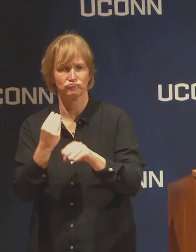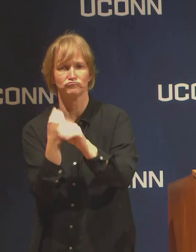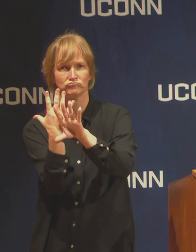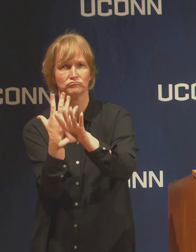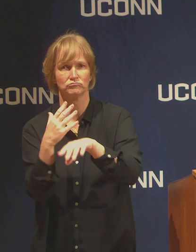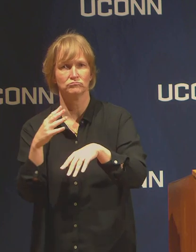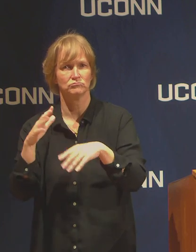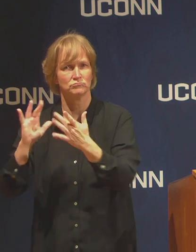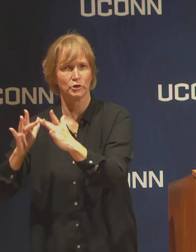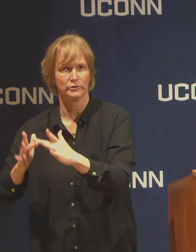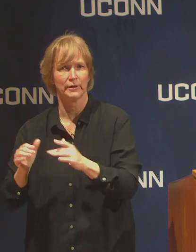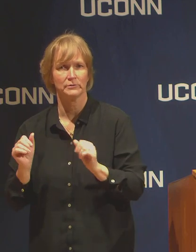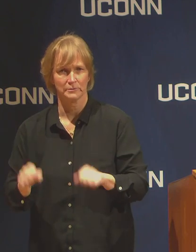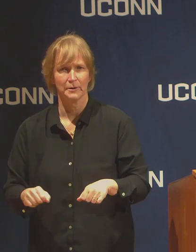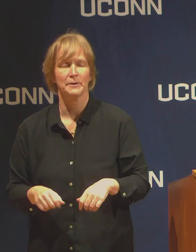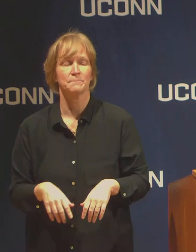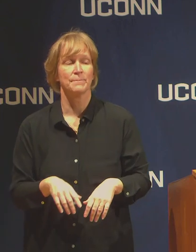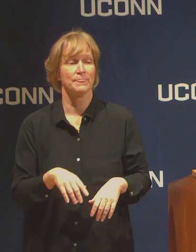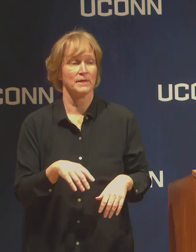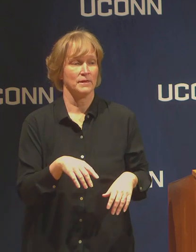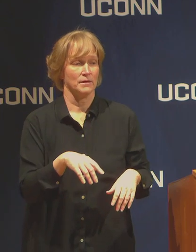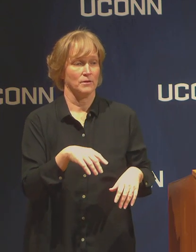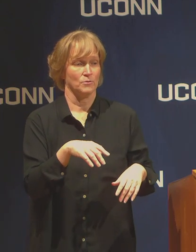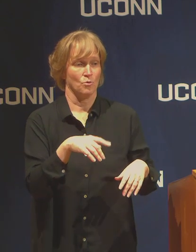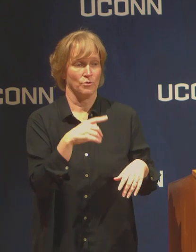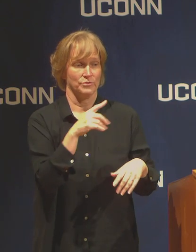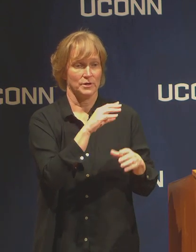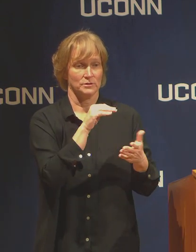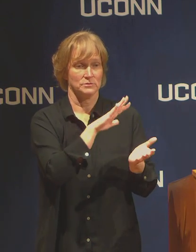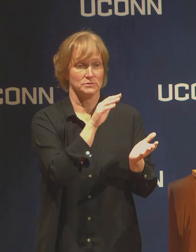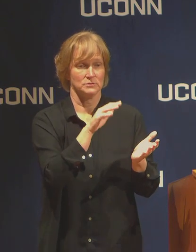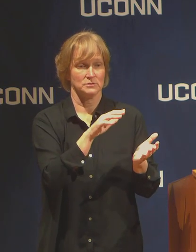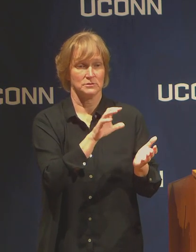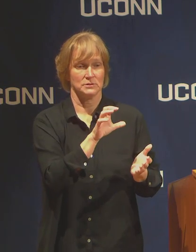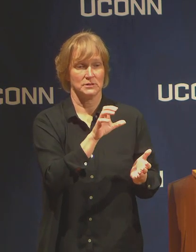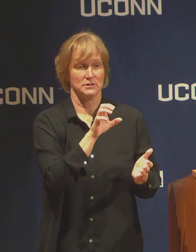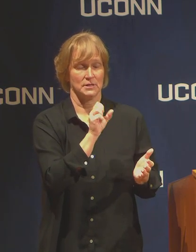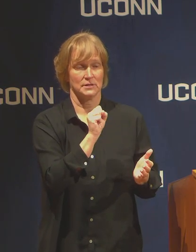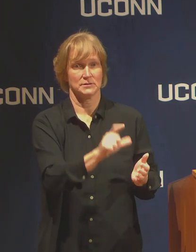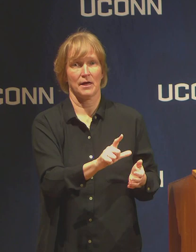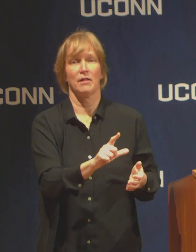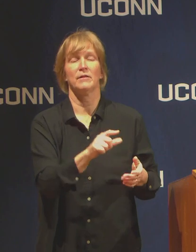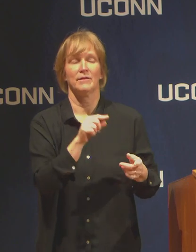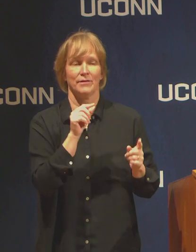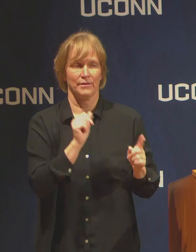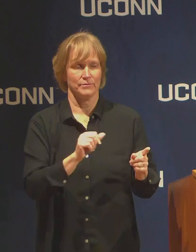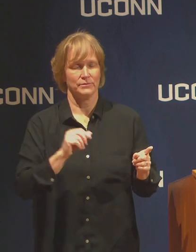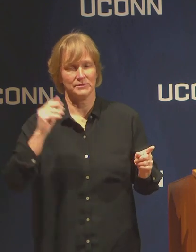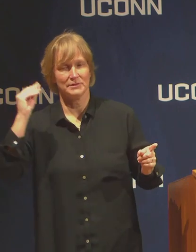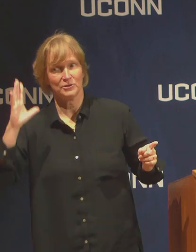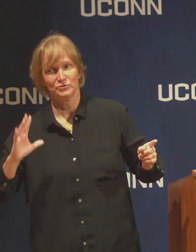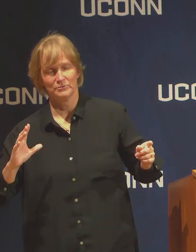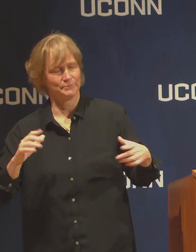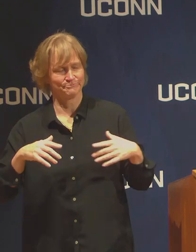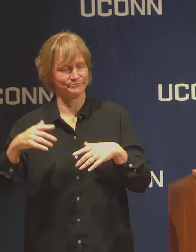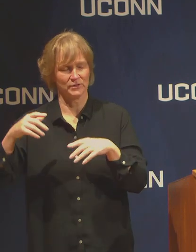The Center for Excellence in Teaching and Learning, the President used the word heroic before and I will echo that word,